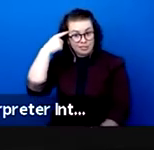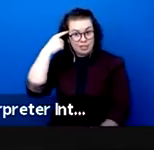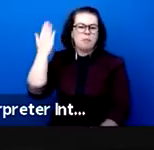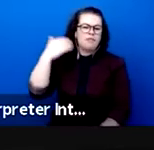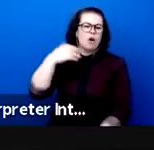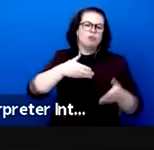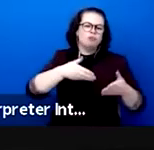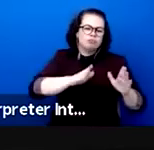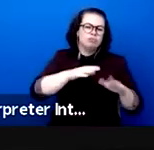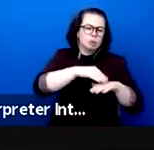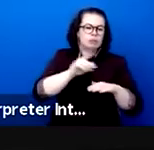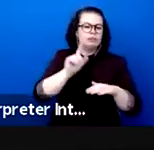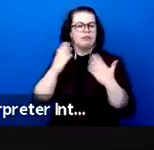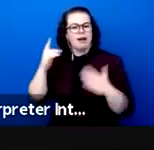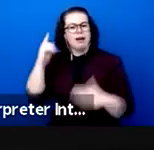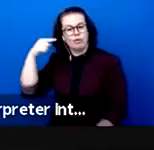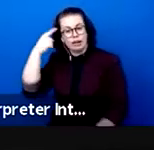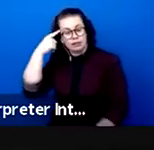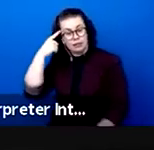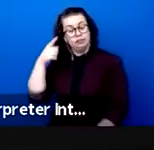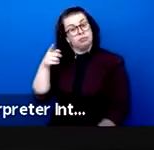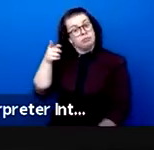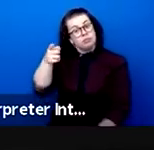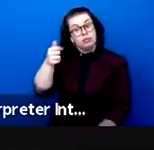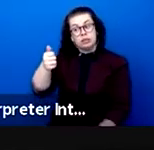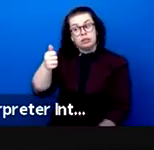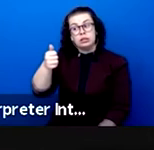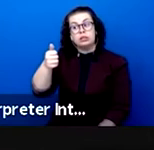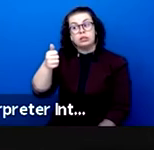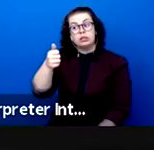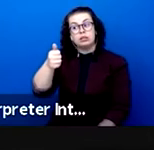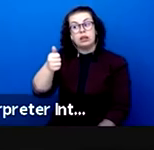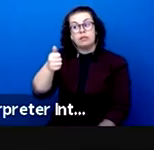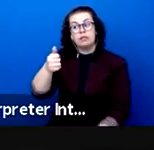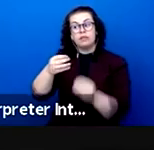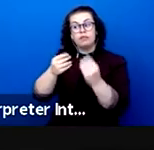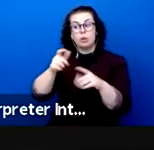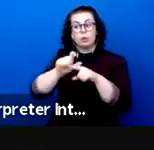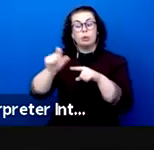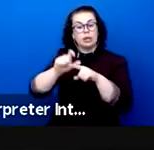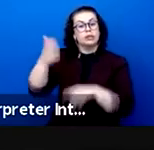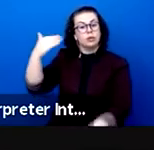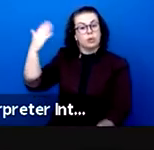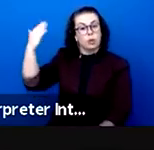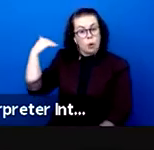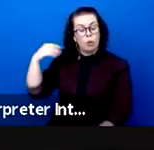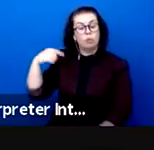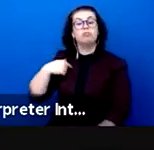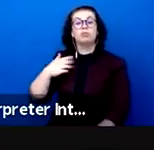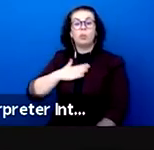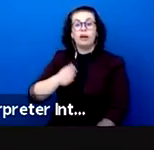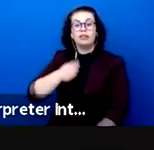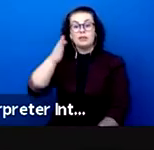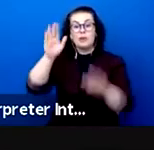Europe, she was stopped a few weeks before the premiere of her show which was to be presented